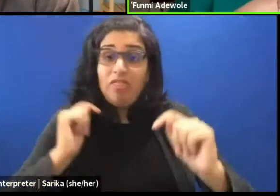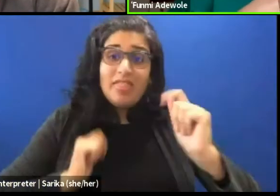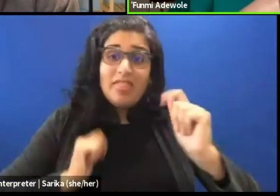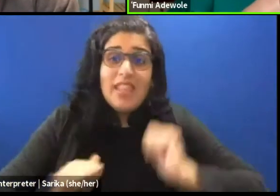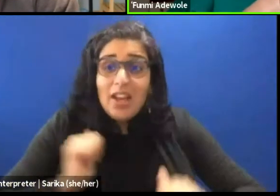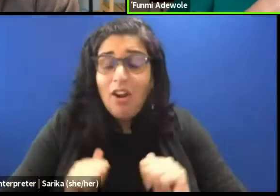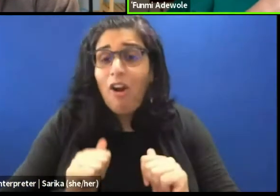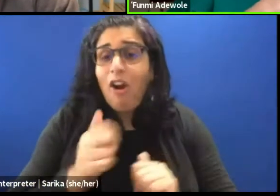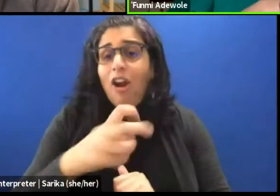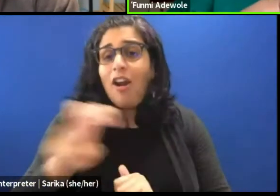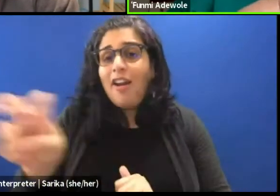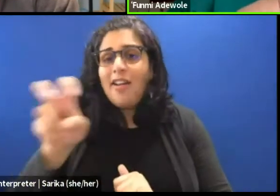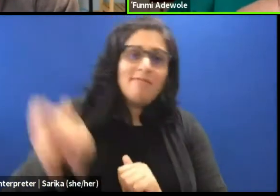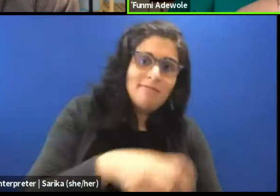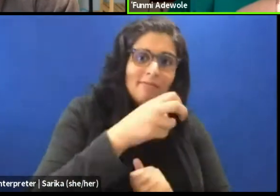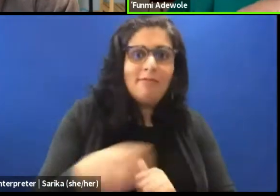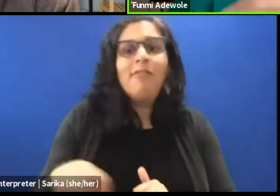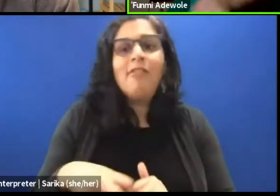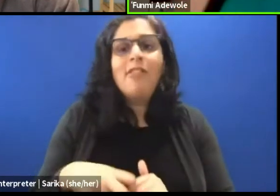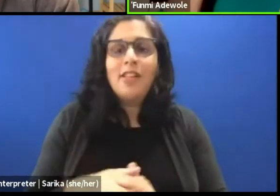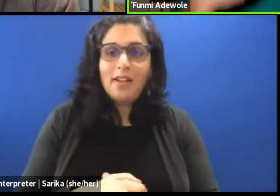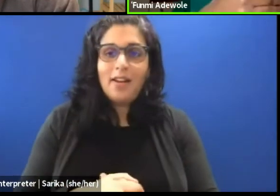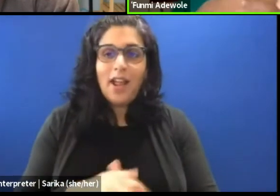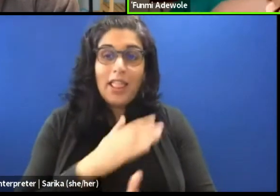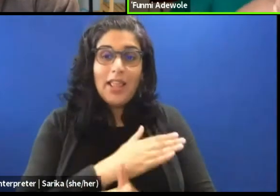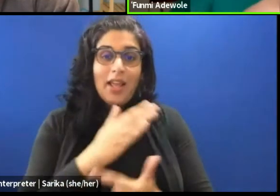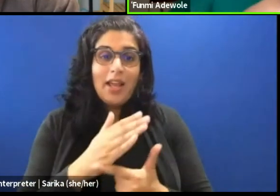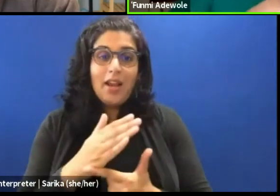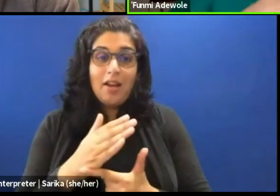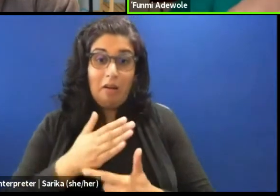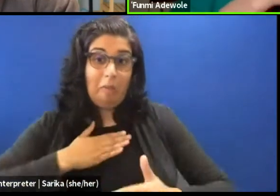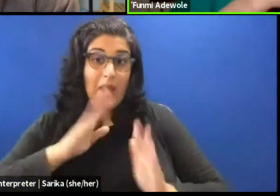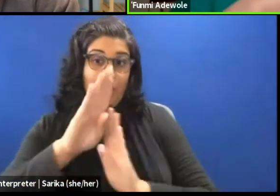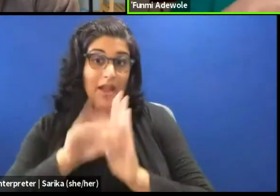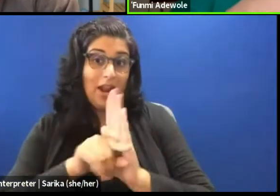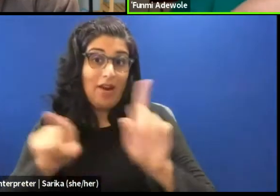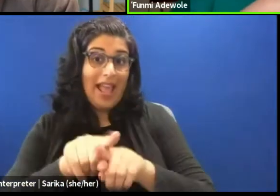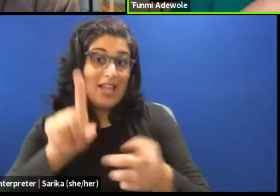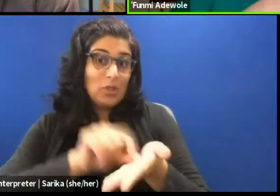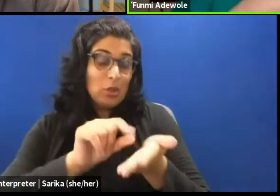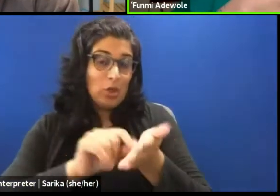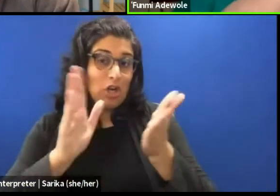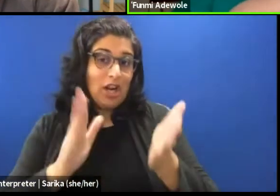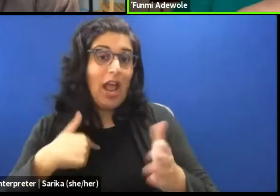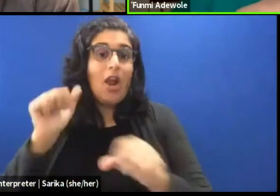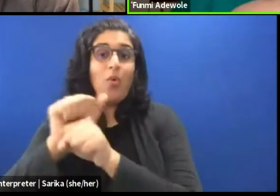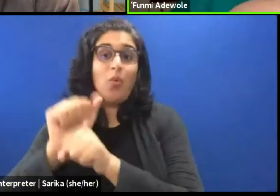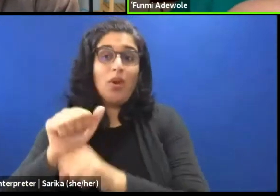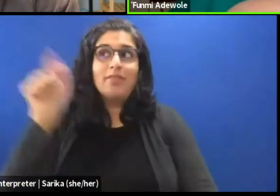and then I, because I had a background as a journalist, I worked in Nigeria as a journalist for a while,